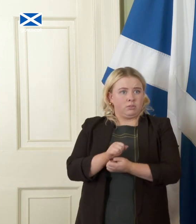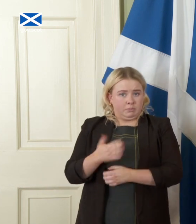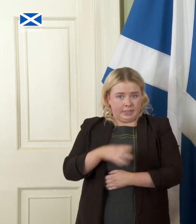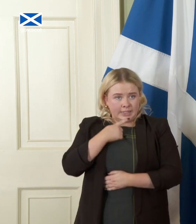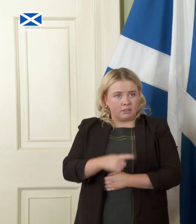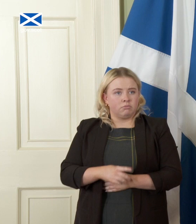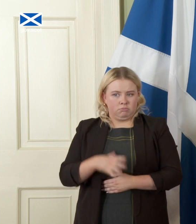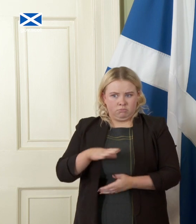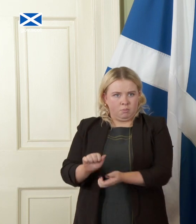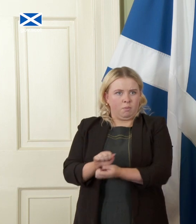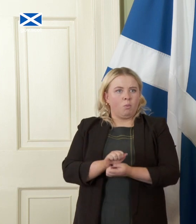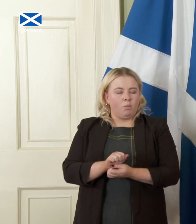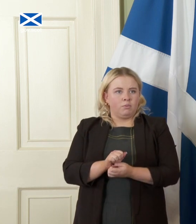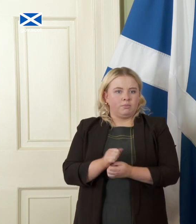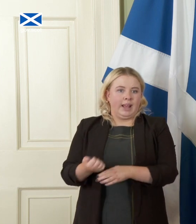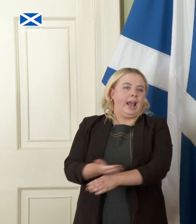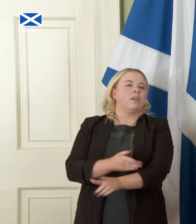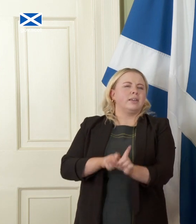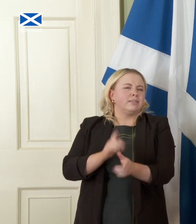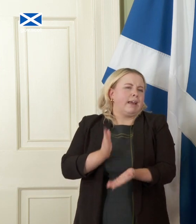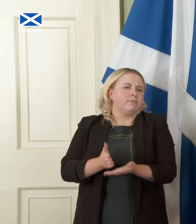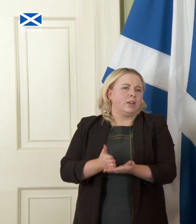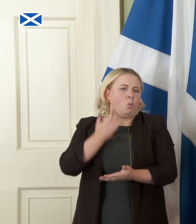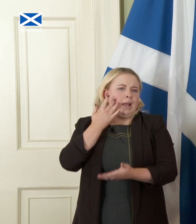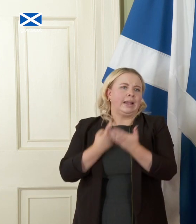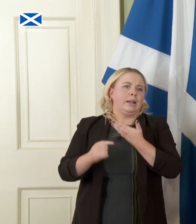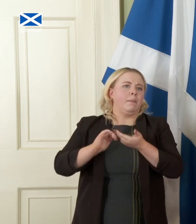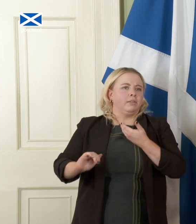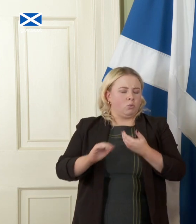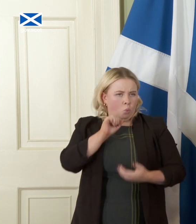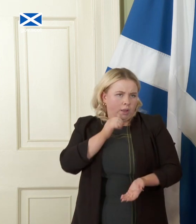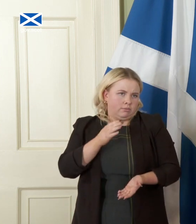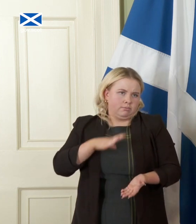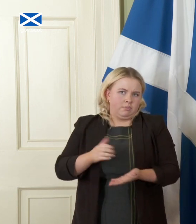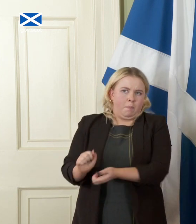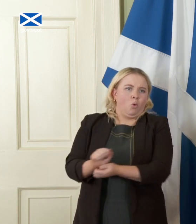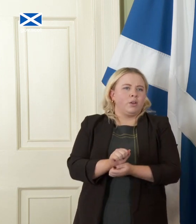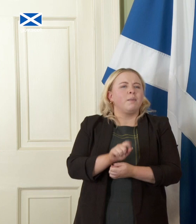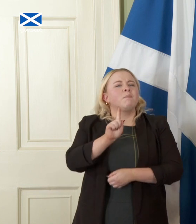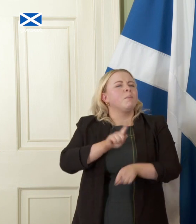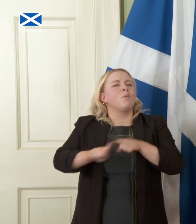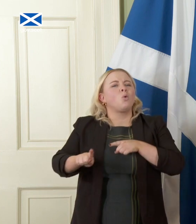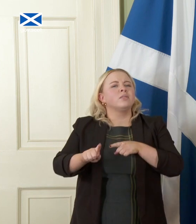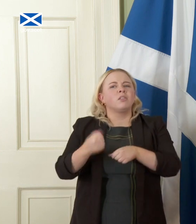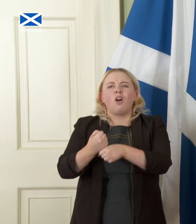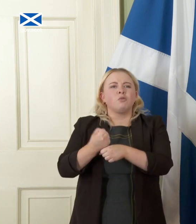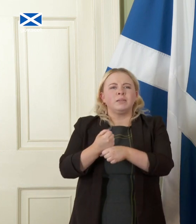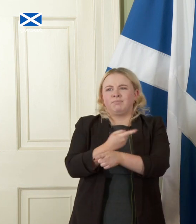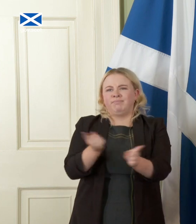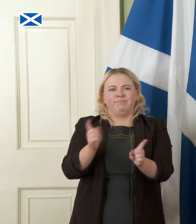in the early years certainly but most governments in developed countries borrow all of the time for